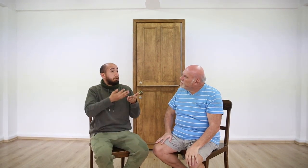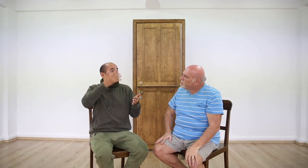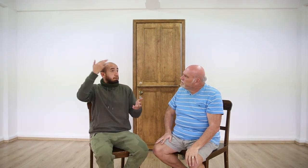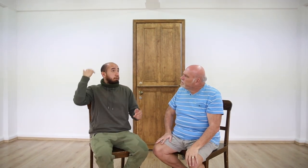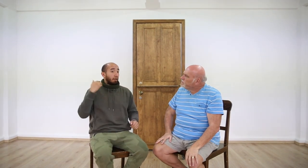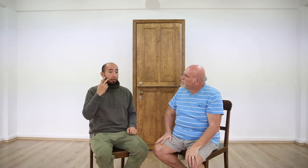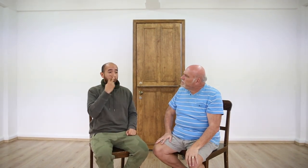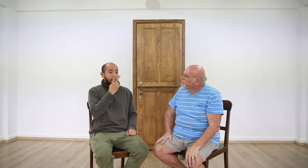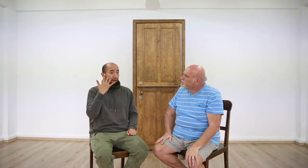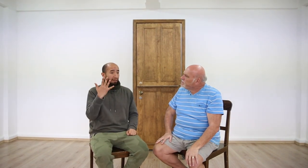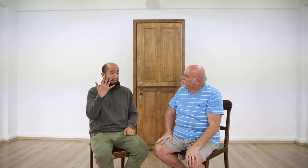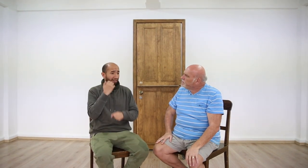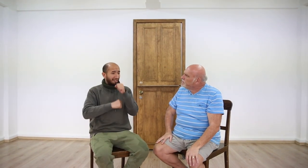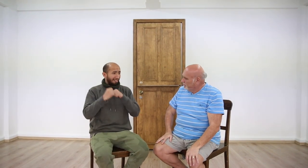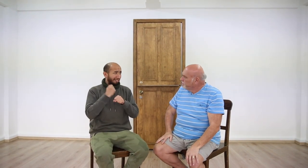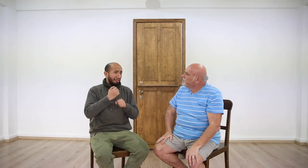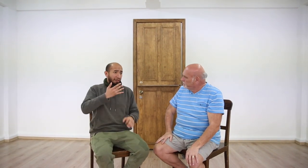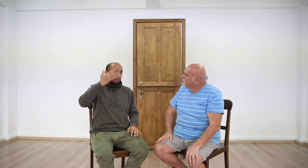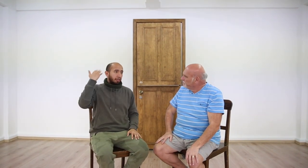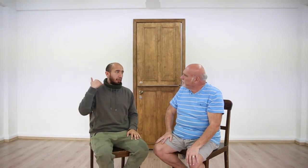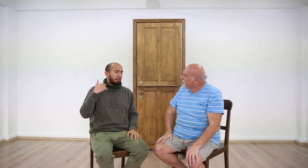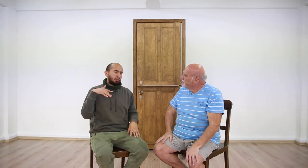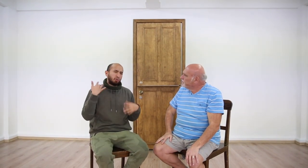[Eduardo]: Twenty five years ago,